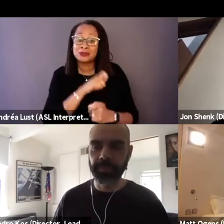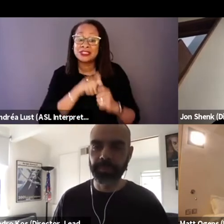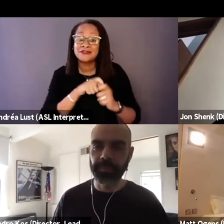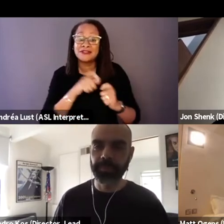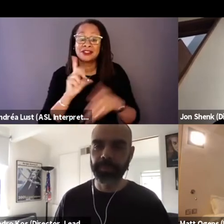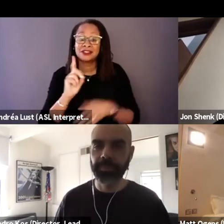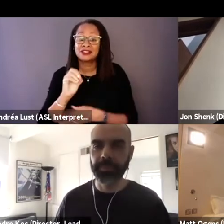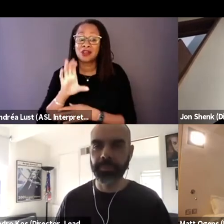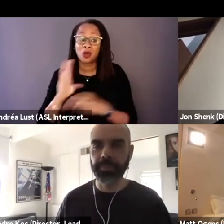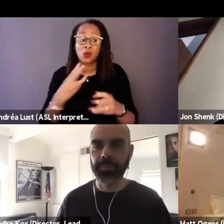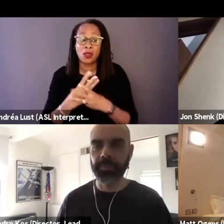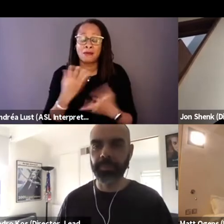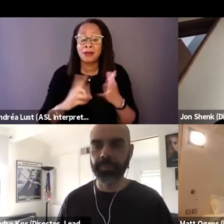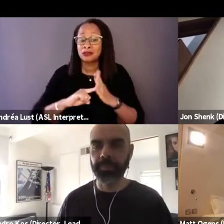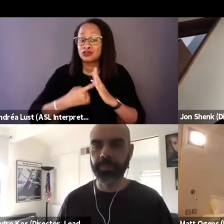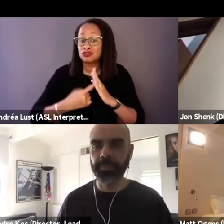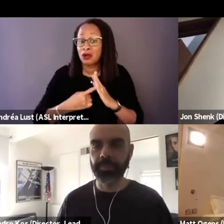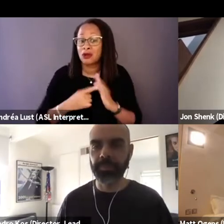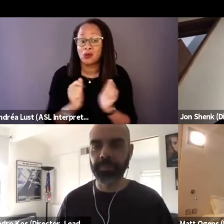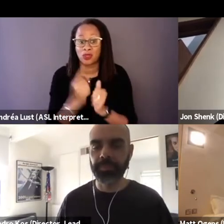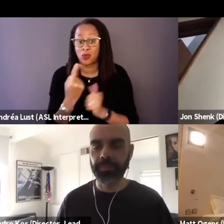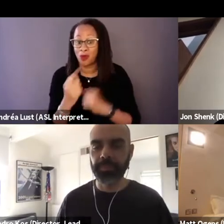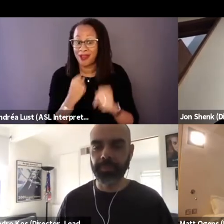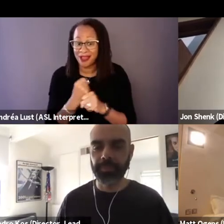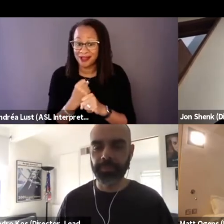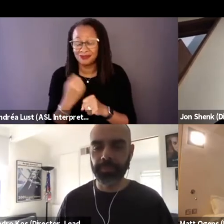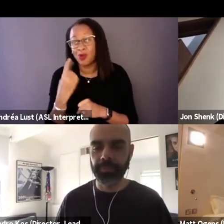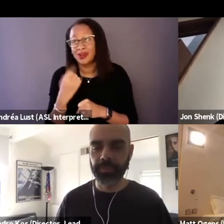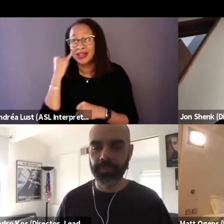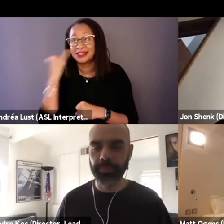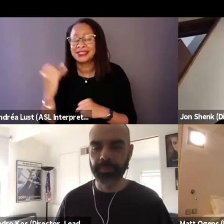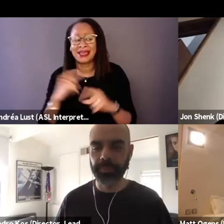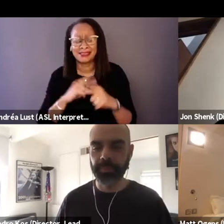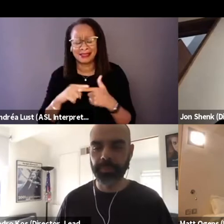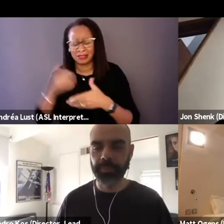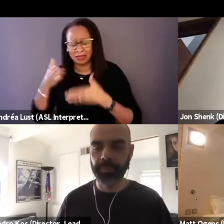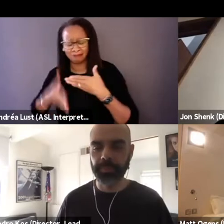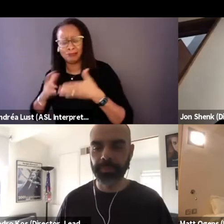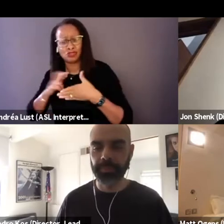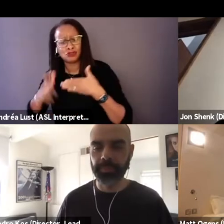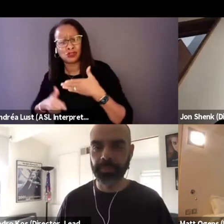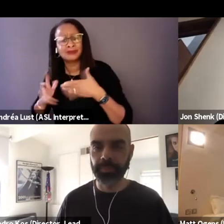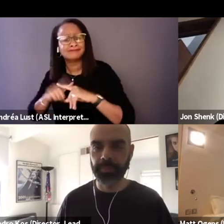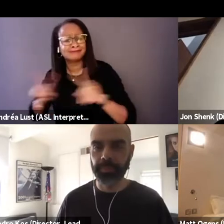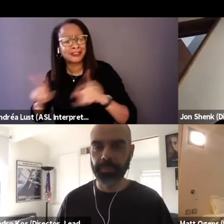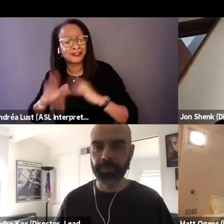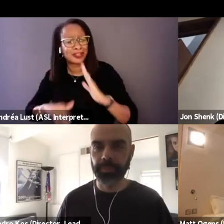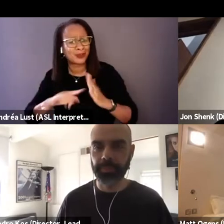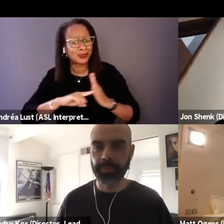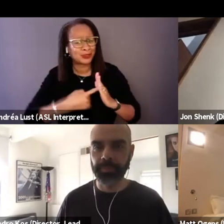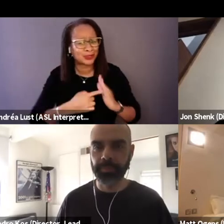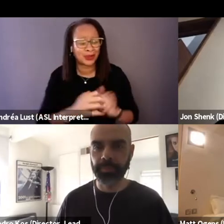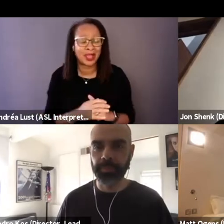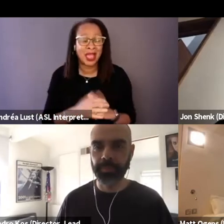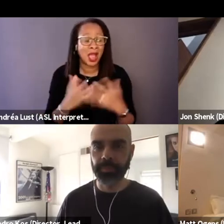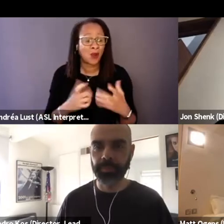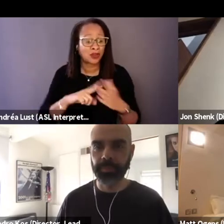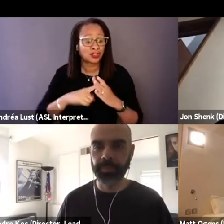you might start off with one idea and end up with something completely different. So I'd love to start with Daniel and Mor because Camp Confidential